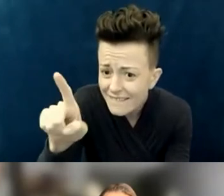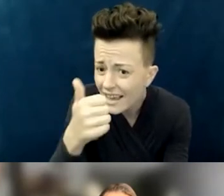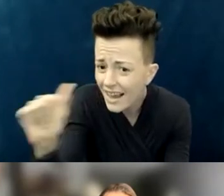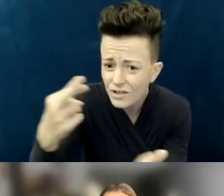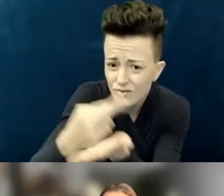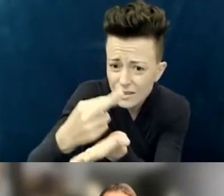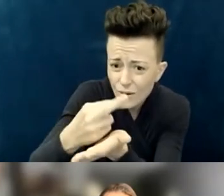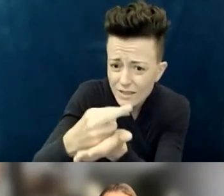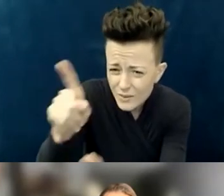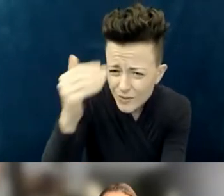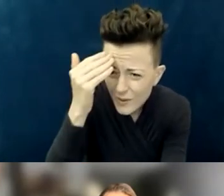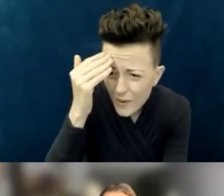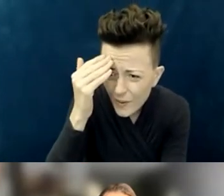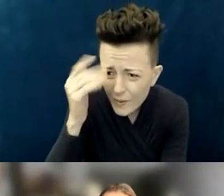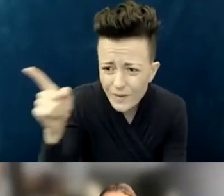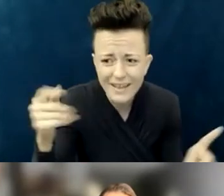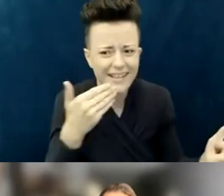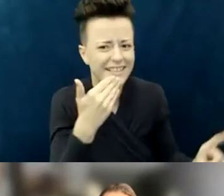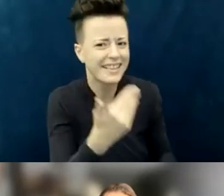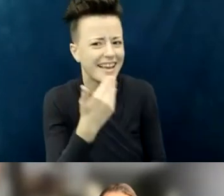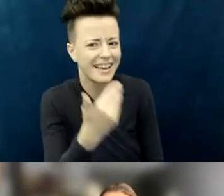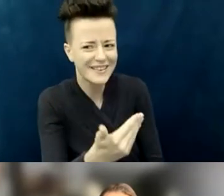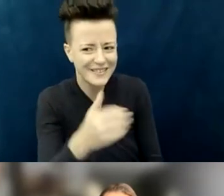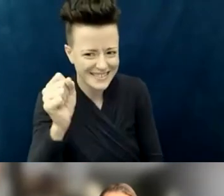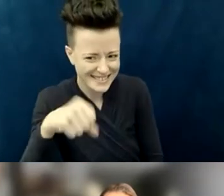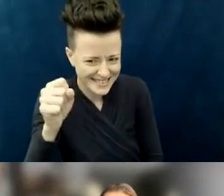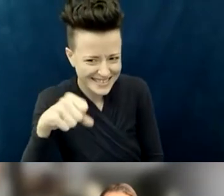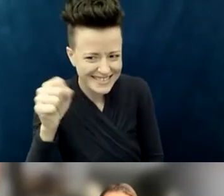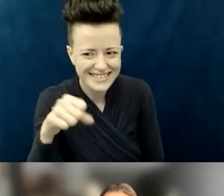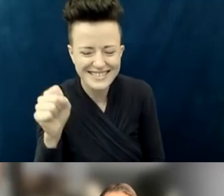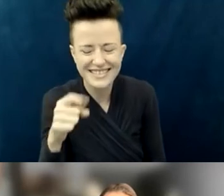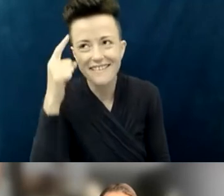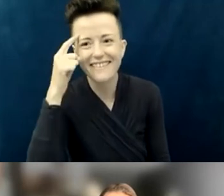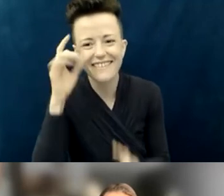Thanks for that, Melinda, because piggybacking that,